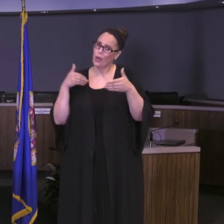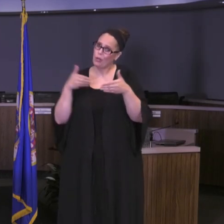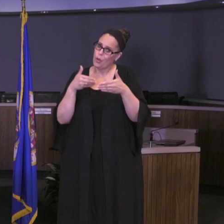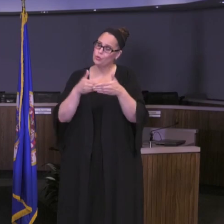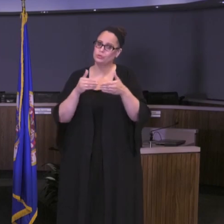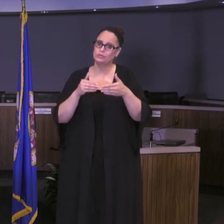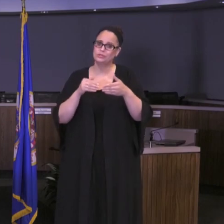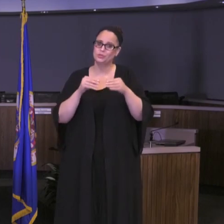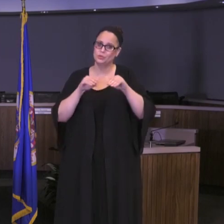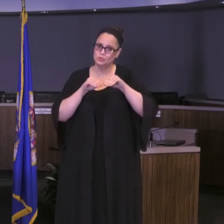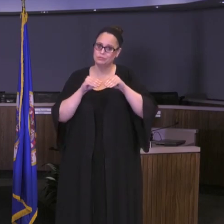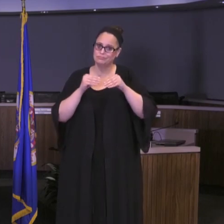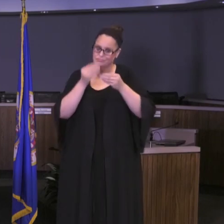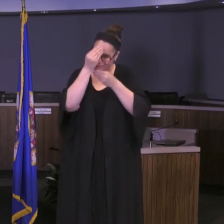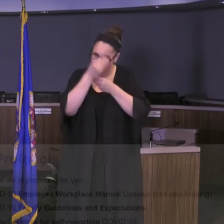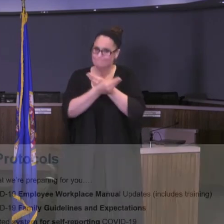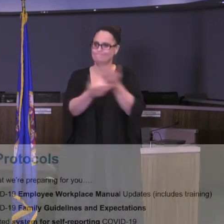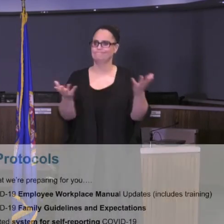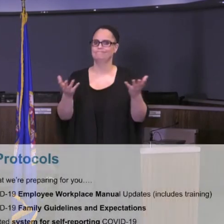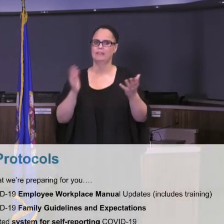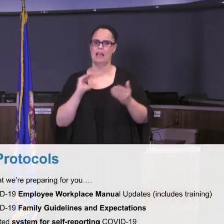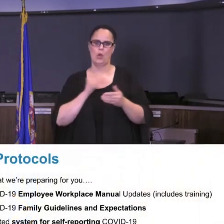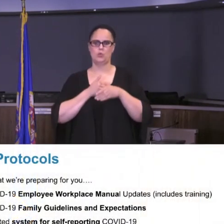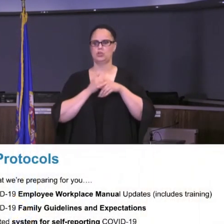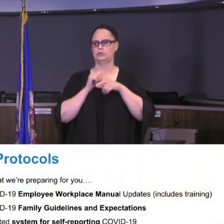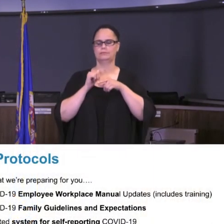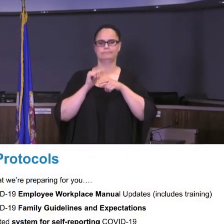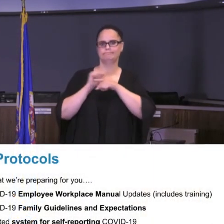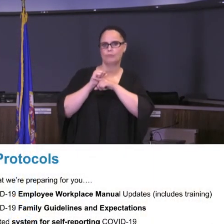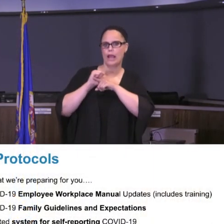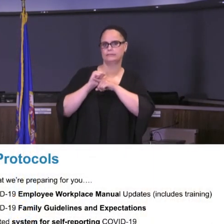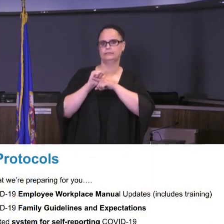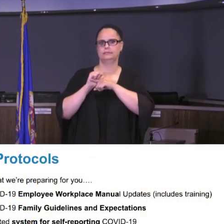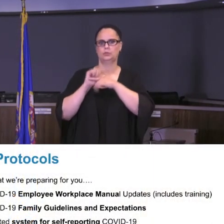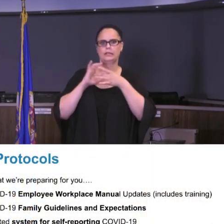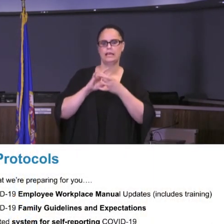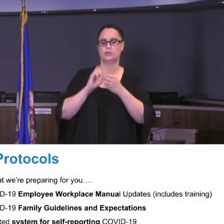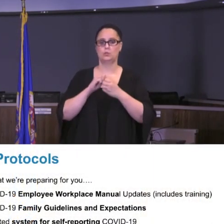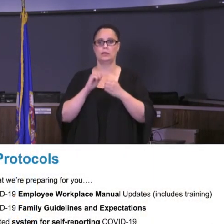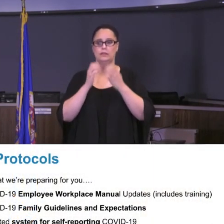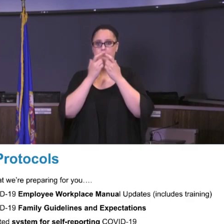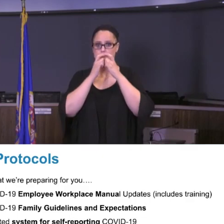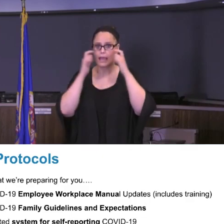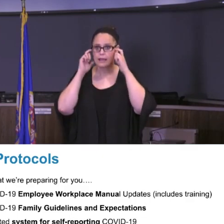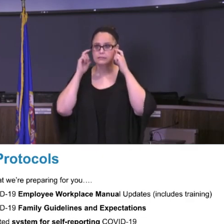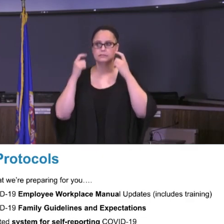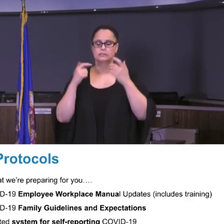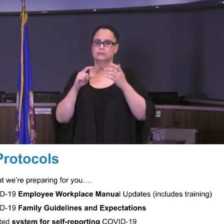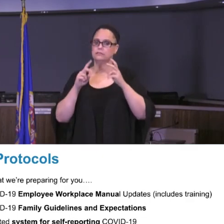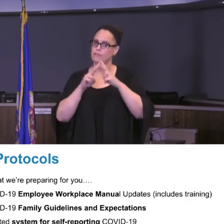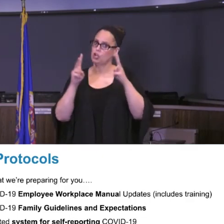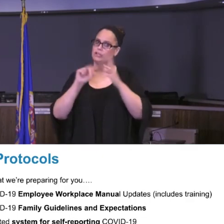practices are going to be around masks. I can't stress enough the importance of this as there have been many, many